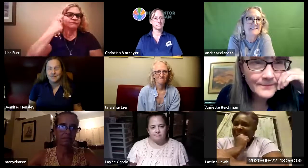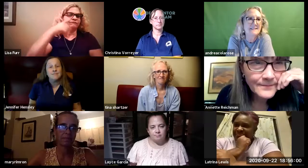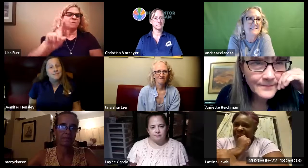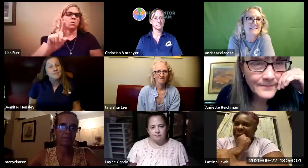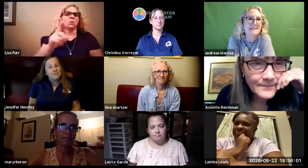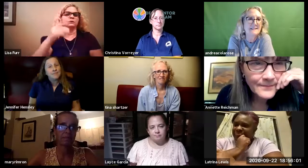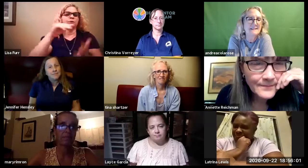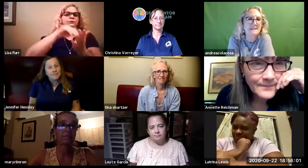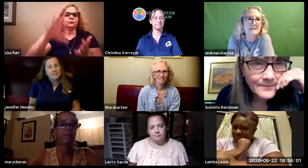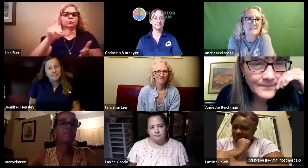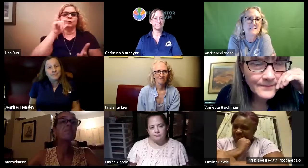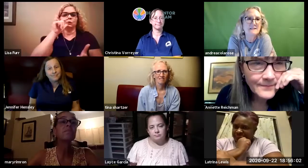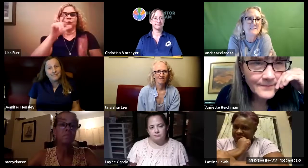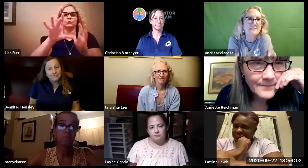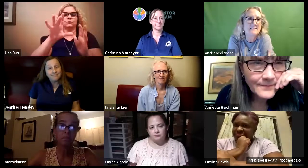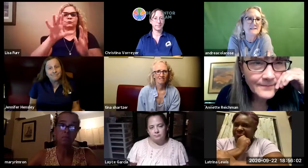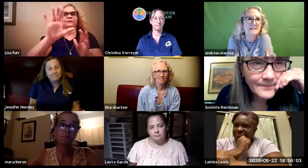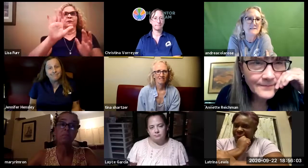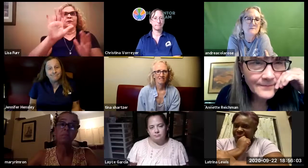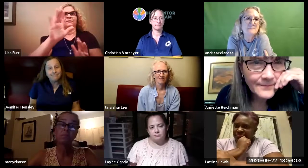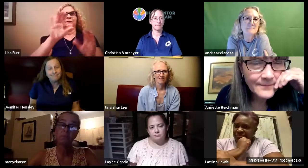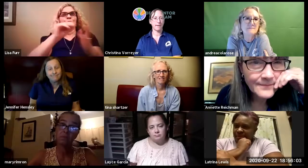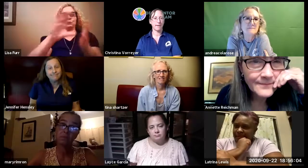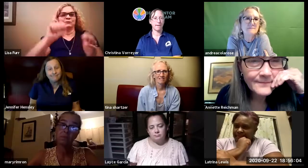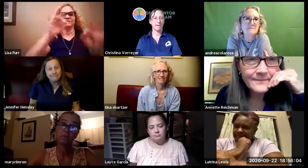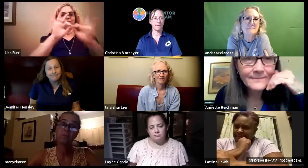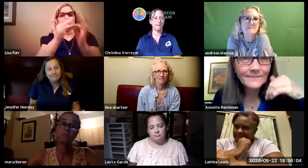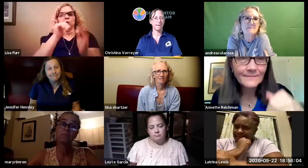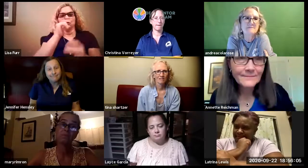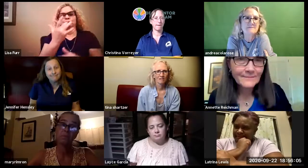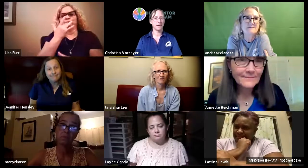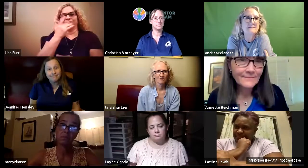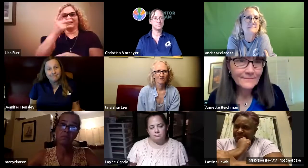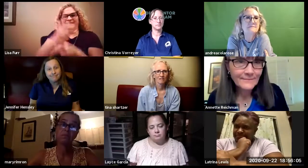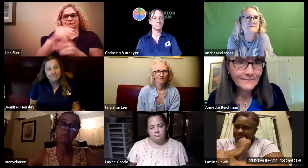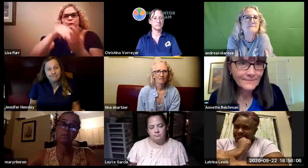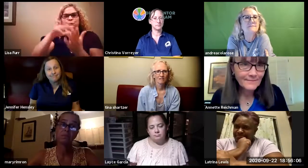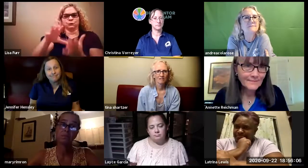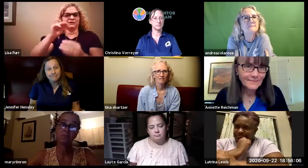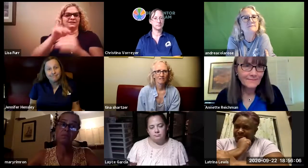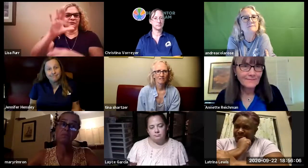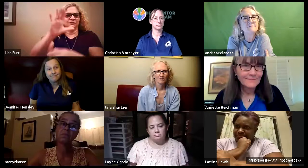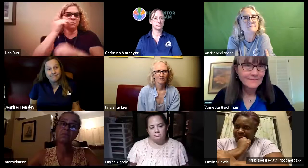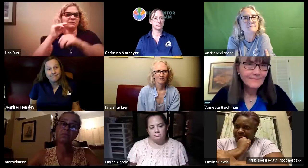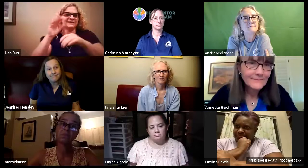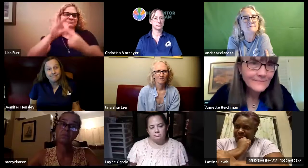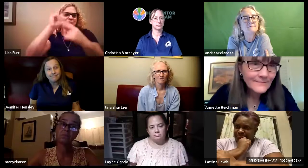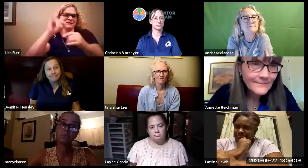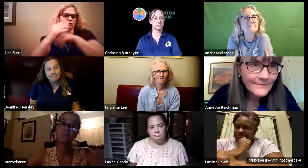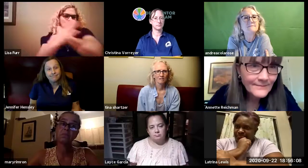so what does that mean for the future for our students who whose families may prefer to keep them